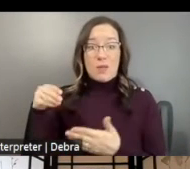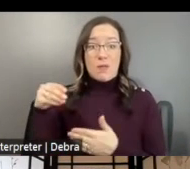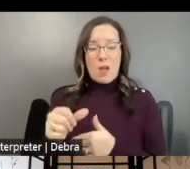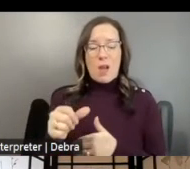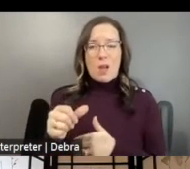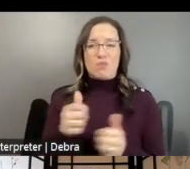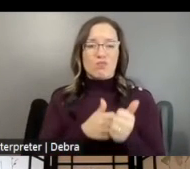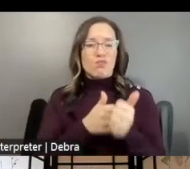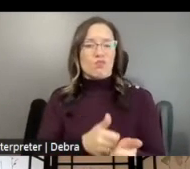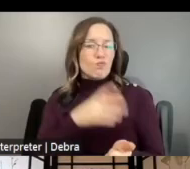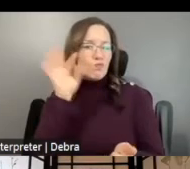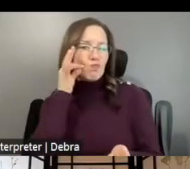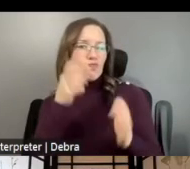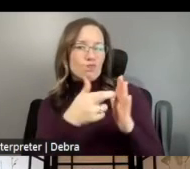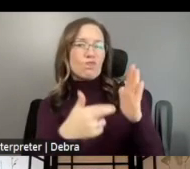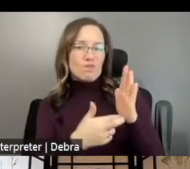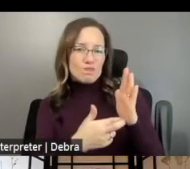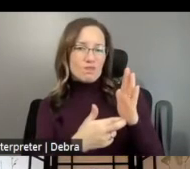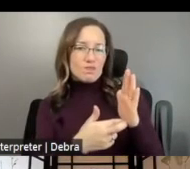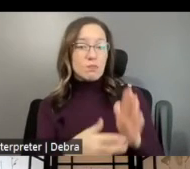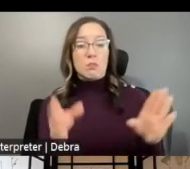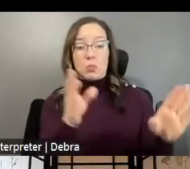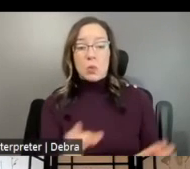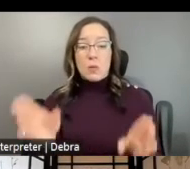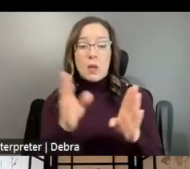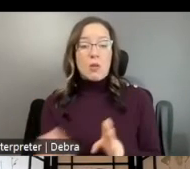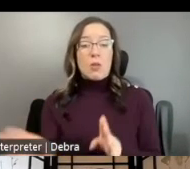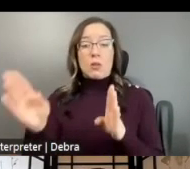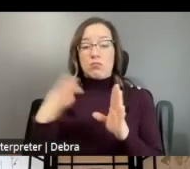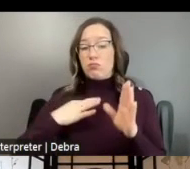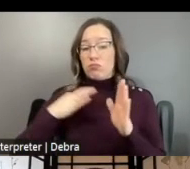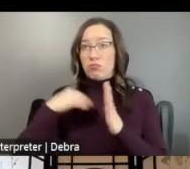REGULATIONS SO WHEN PREPARING YOUR APPLICATION YOU'RE GOING TO WANT TO KEEP THE FOLLOWING IN